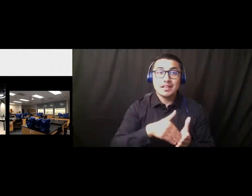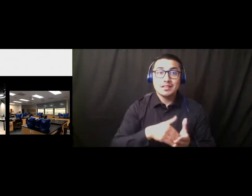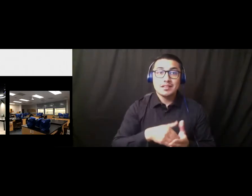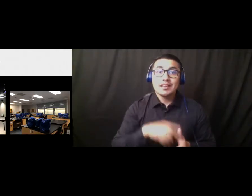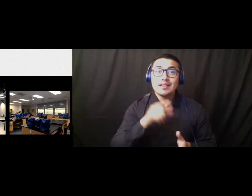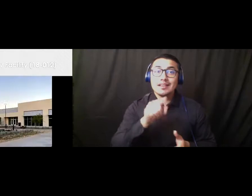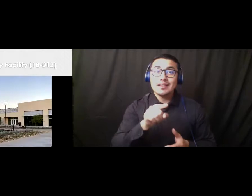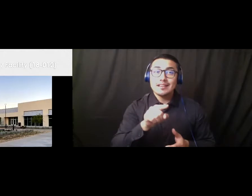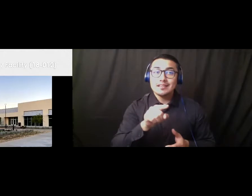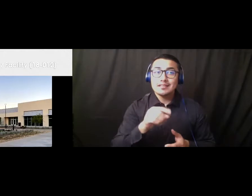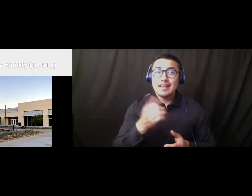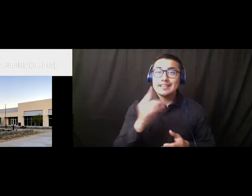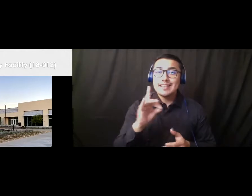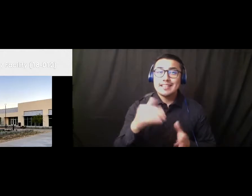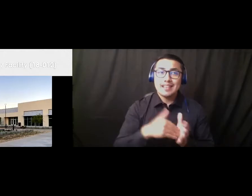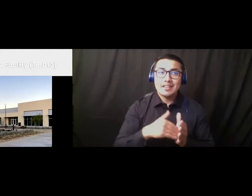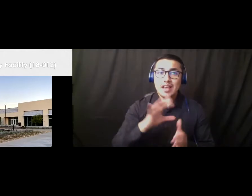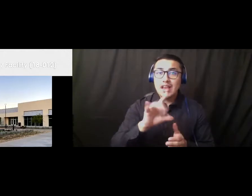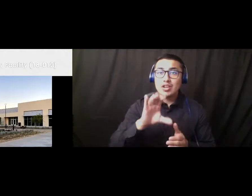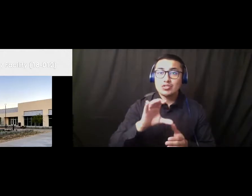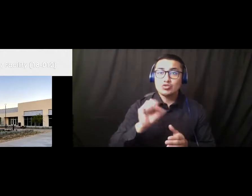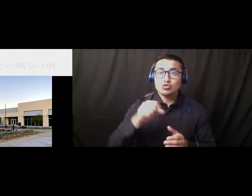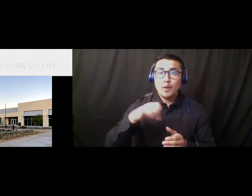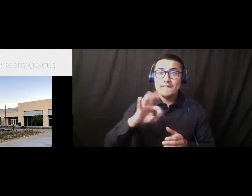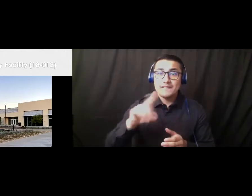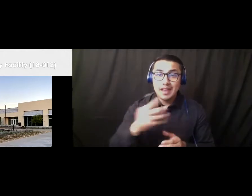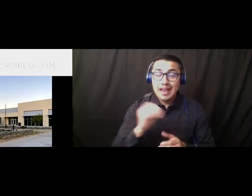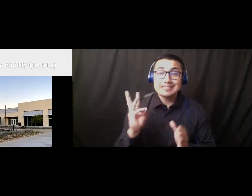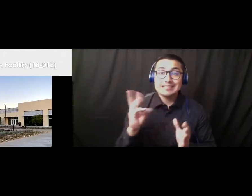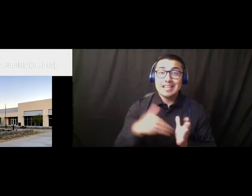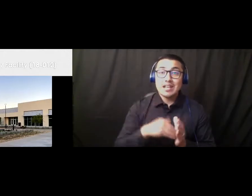square feet of classroom space and 6777